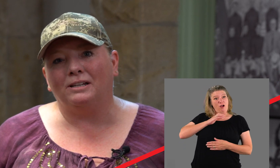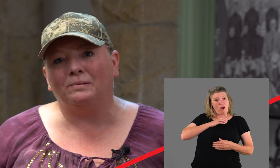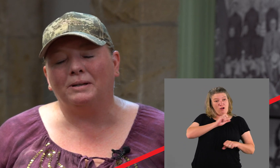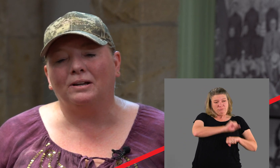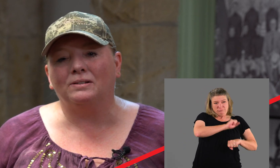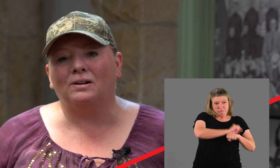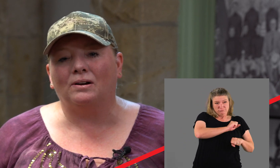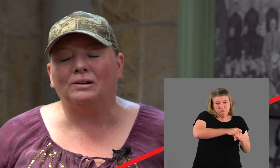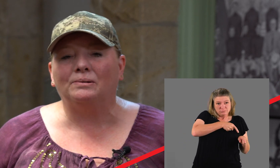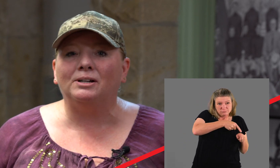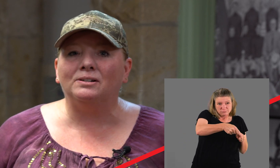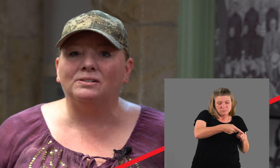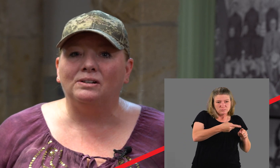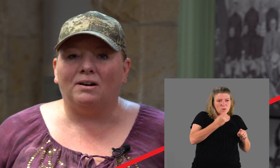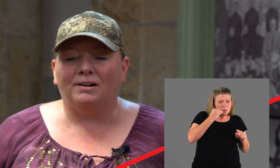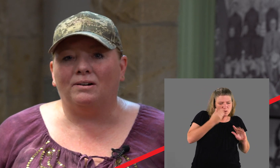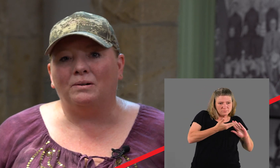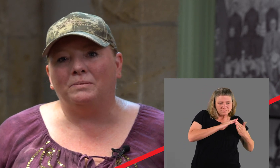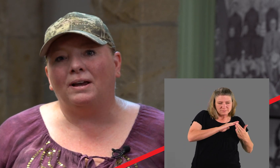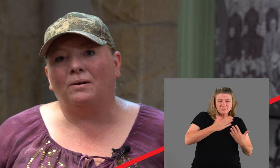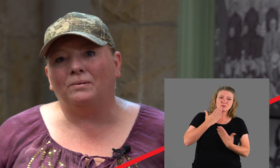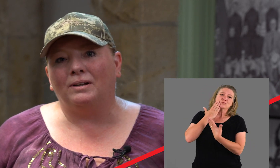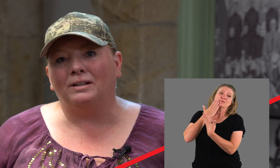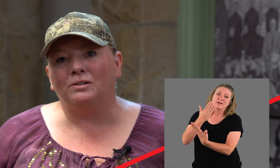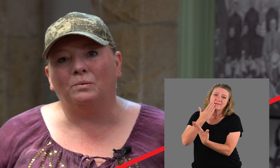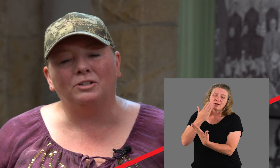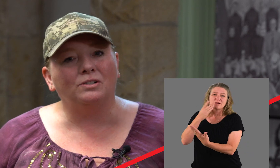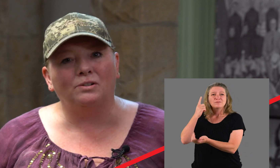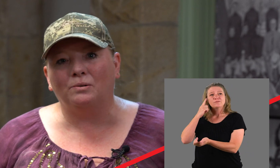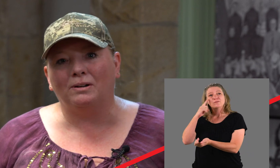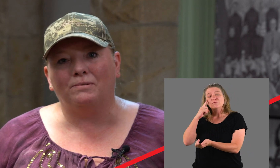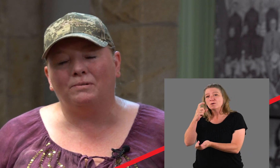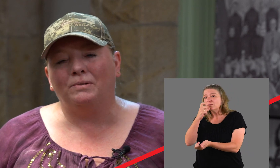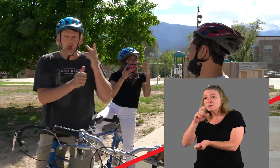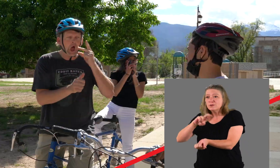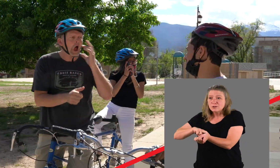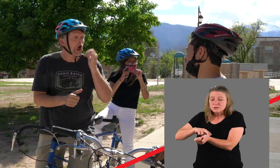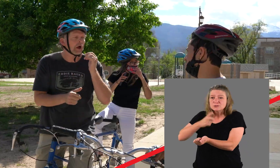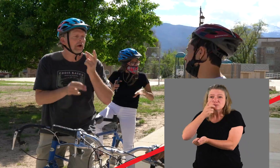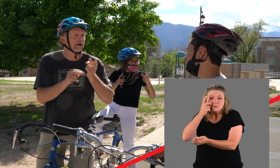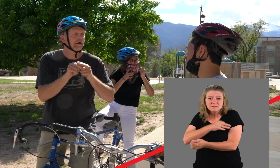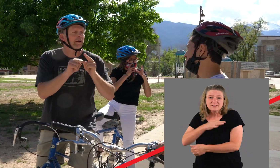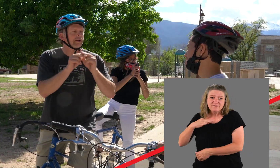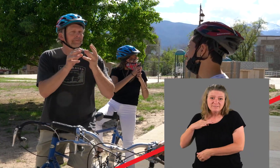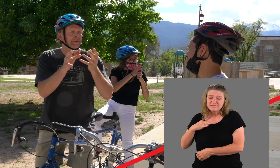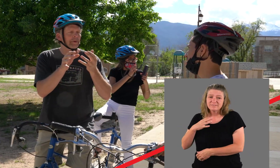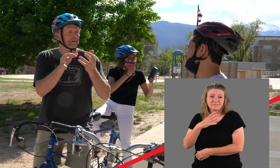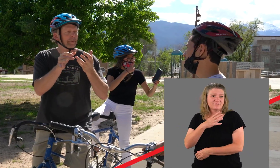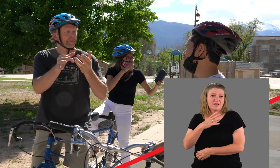because our careers are in our hometown. And so we're just so grateful for the nurses, the dorm staff